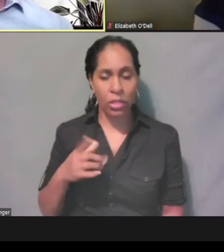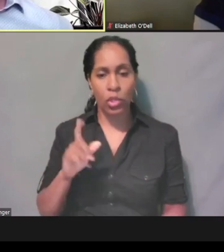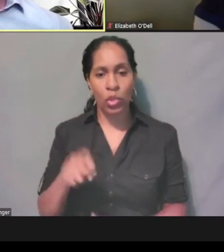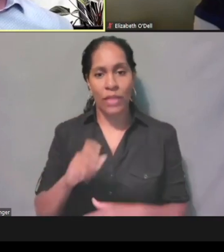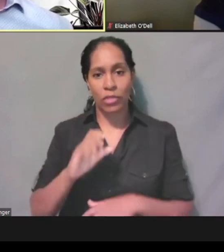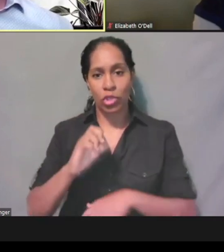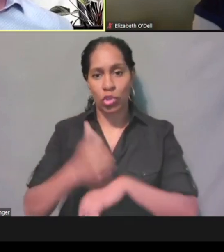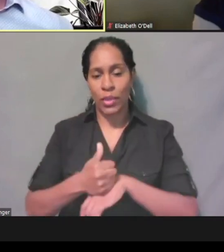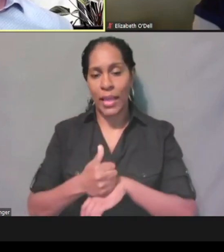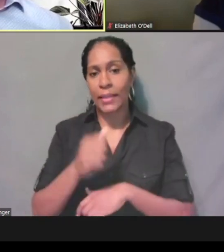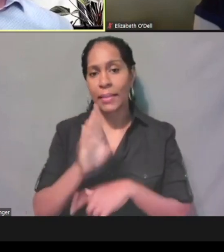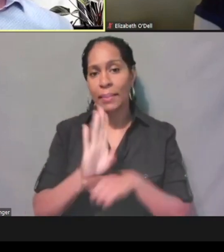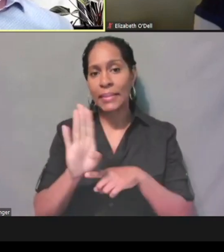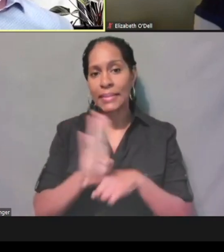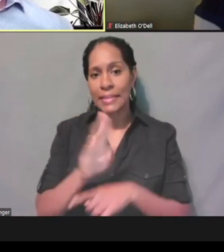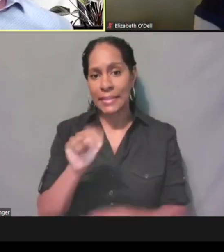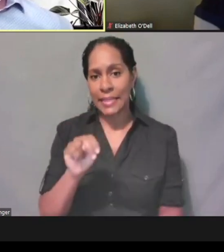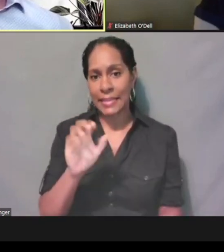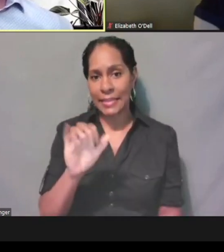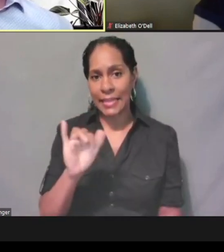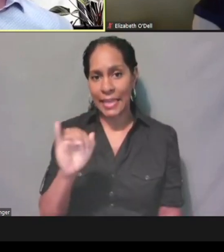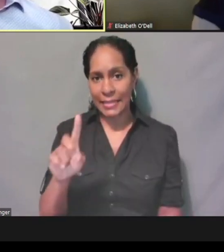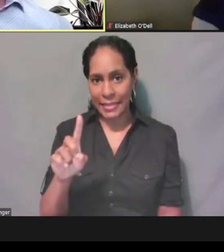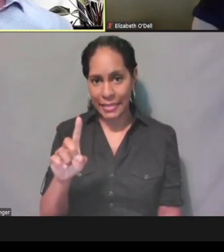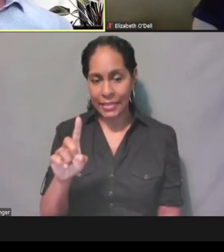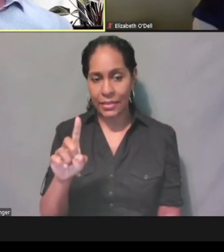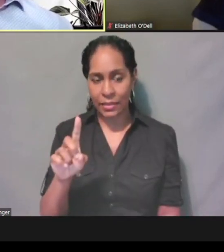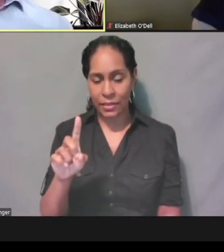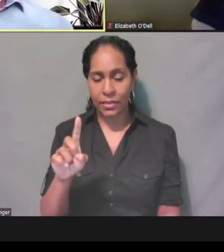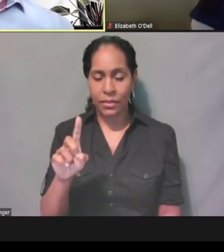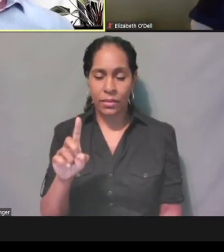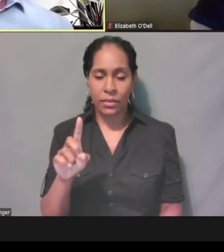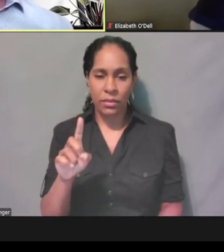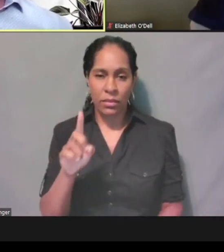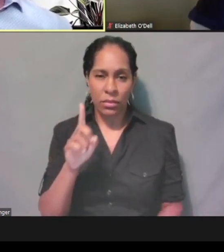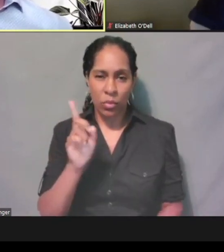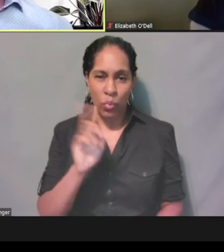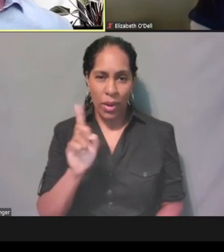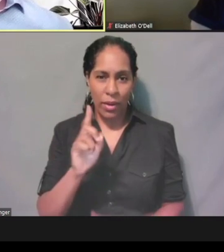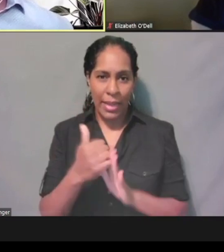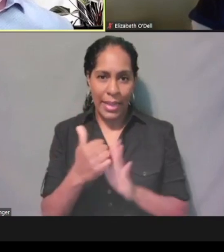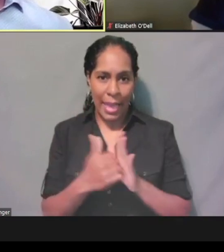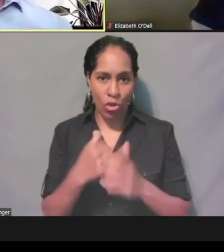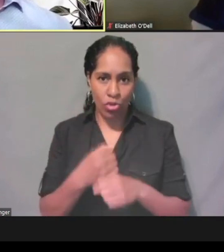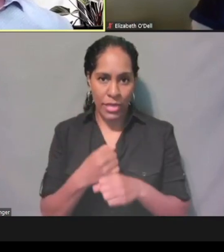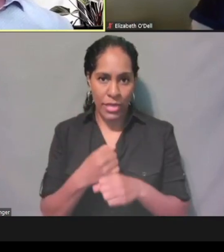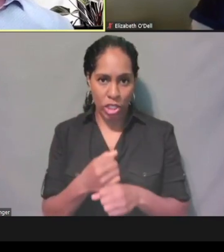within the NCID account creation. And then you need to have that account,